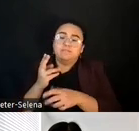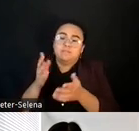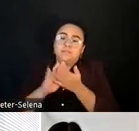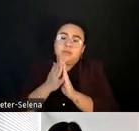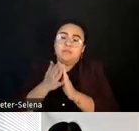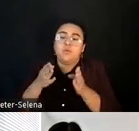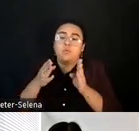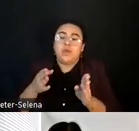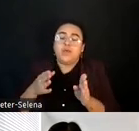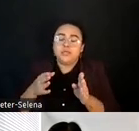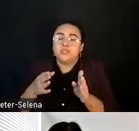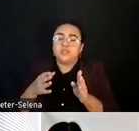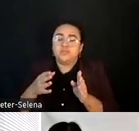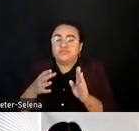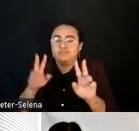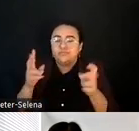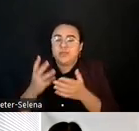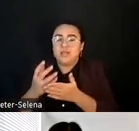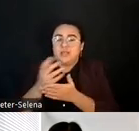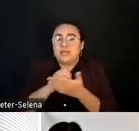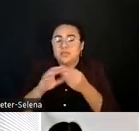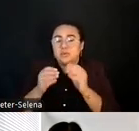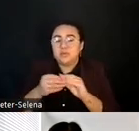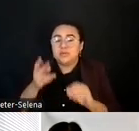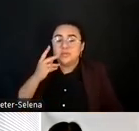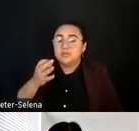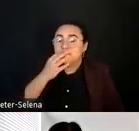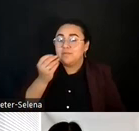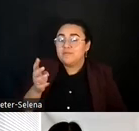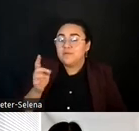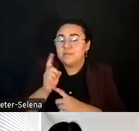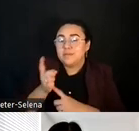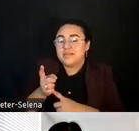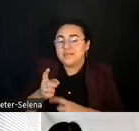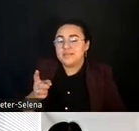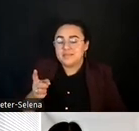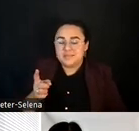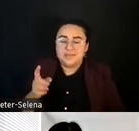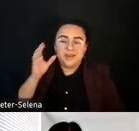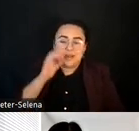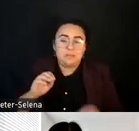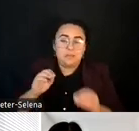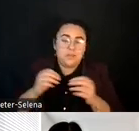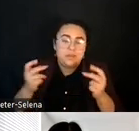And we'll see you in a couple of minutes. Looking forward to hearing more when we get back.